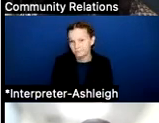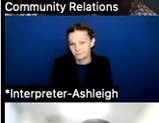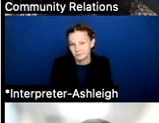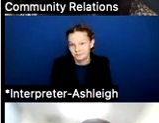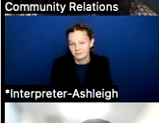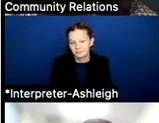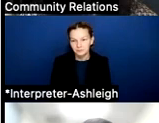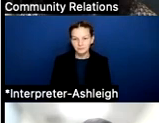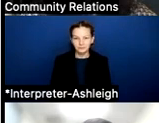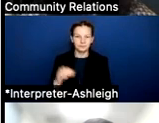Thank you, sir.